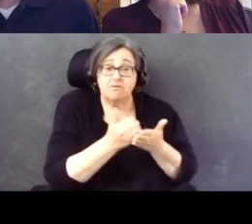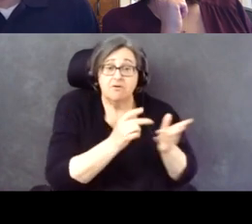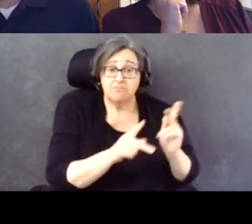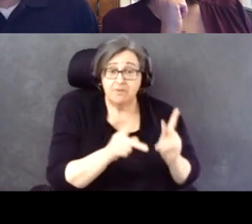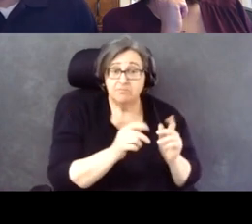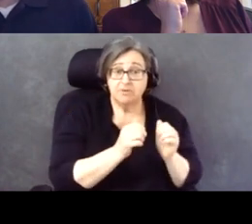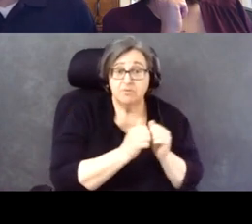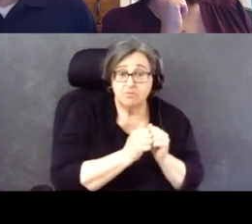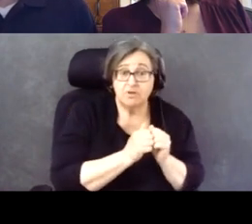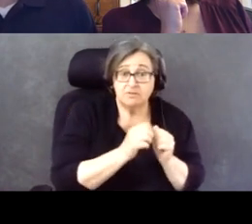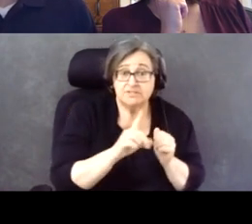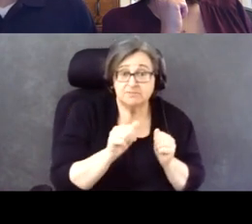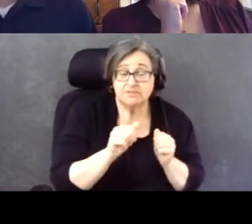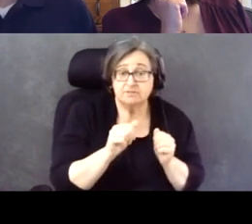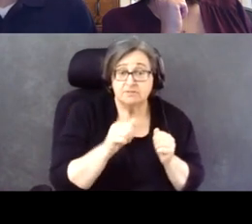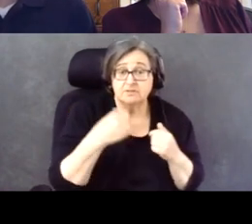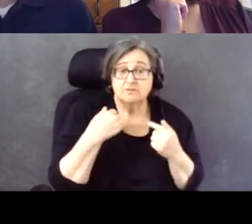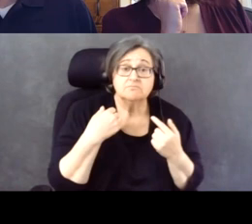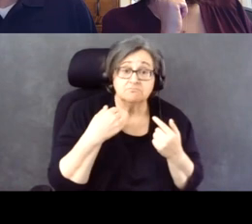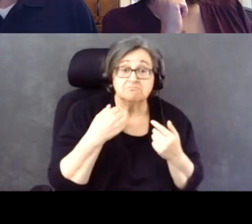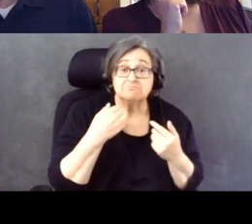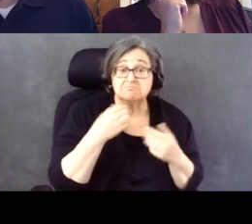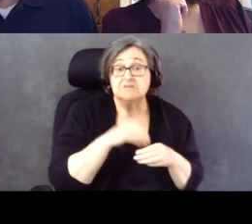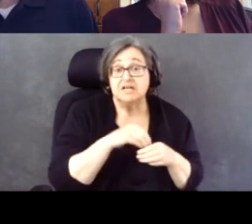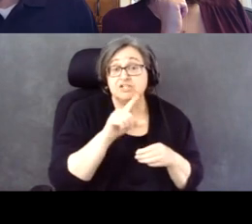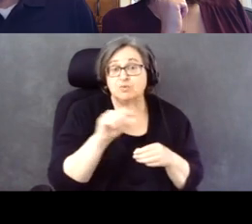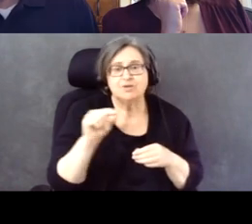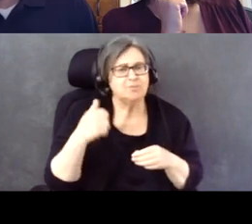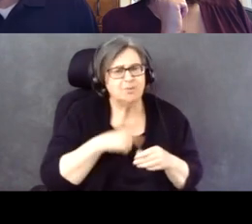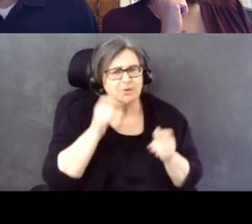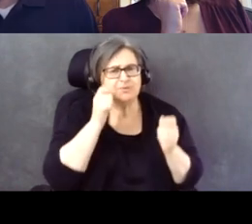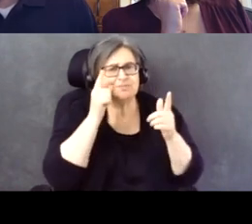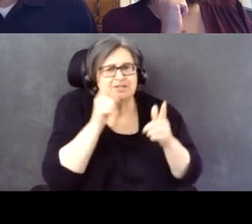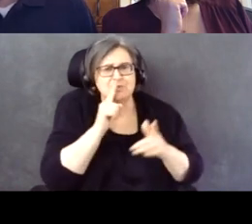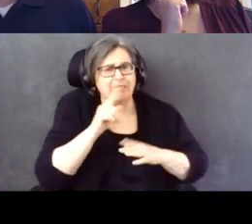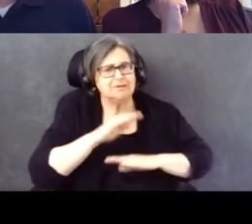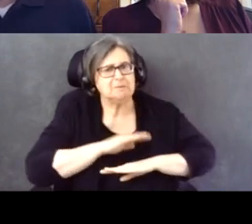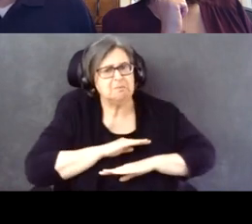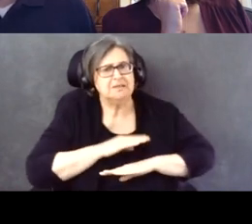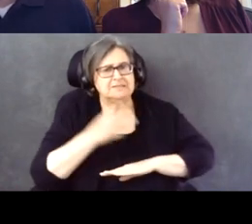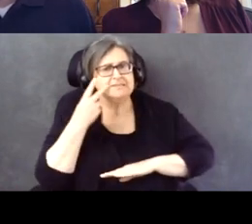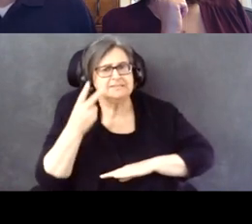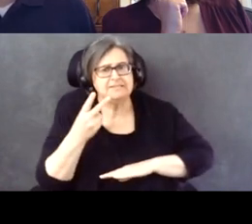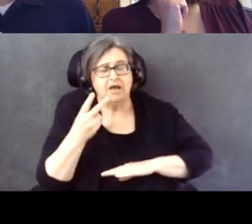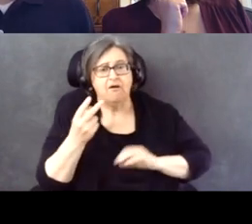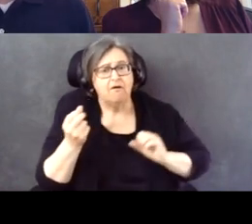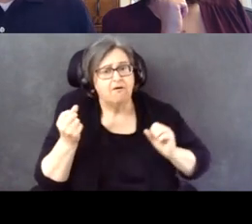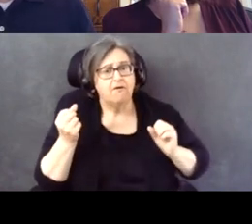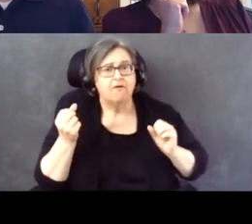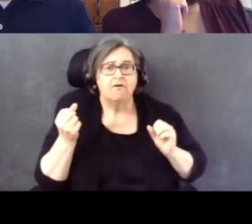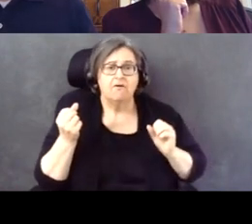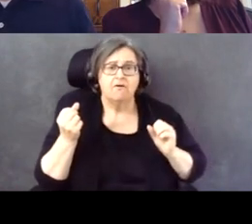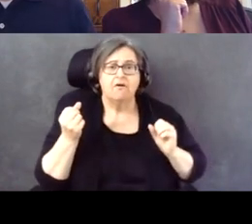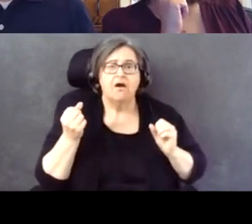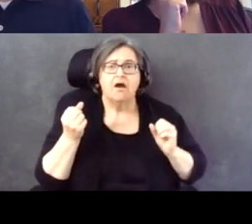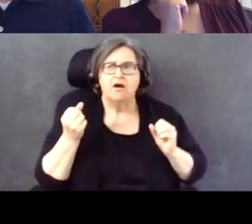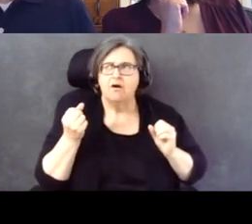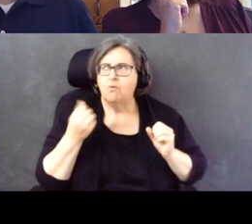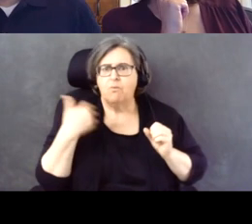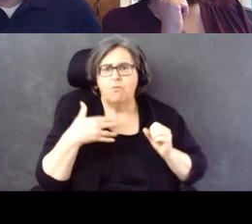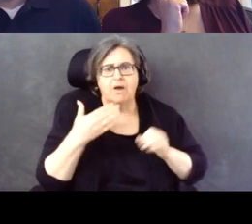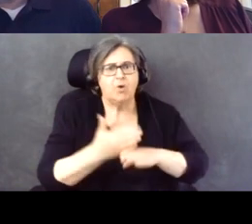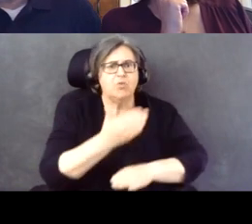We were a bit surprised and very pleased to see the size of the improvement since 2012